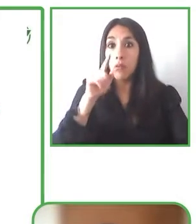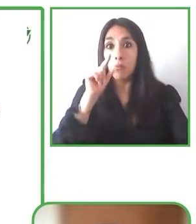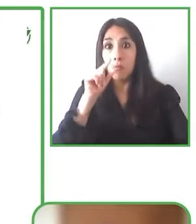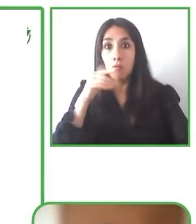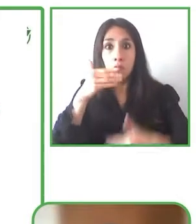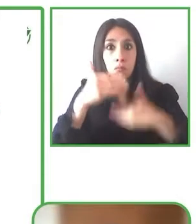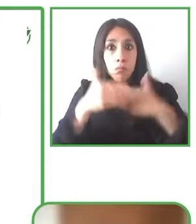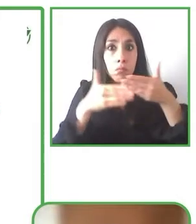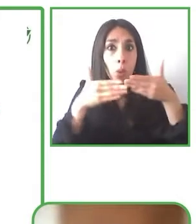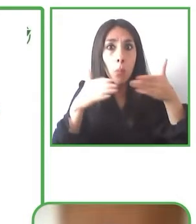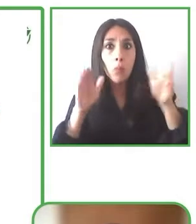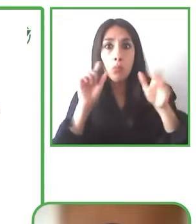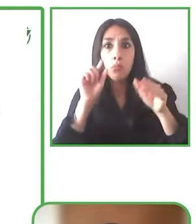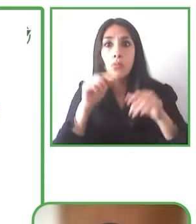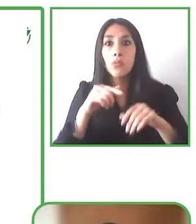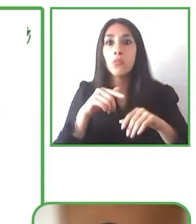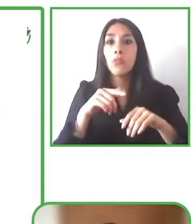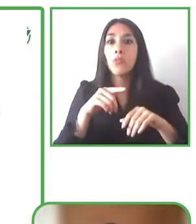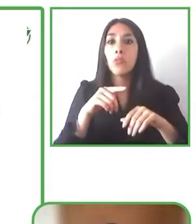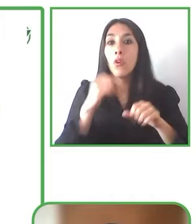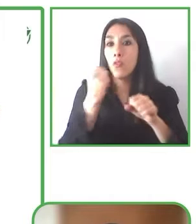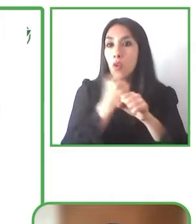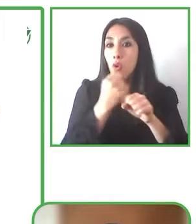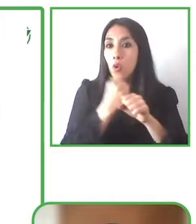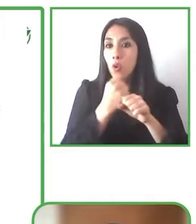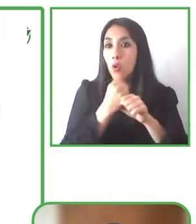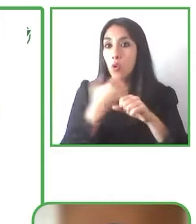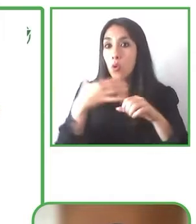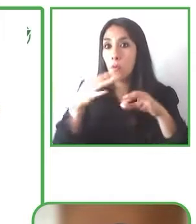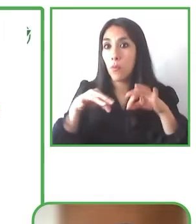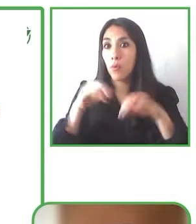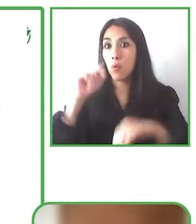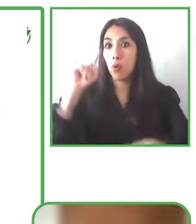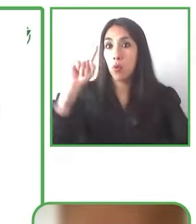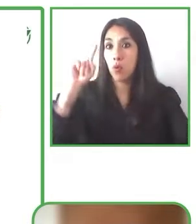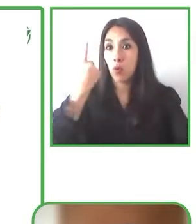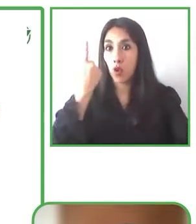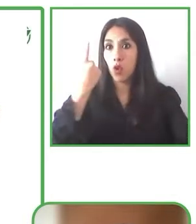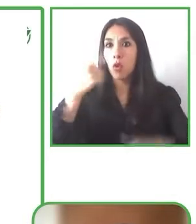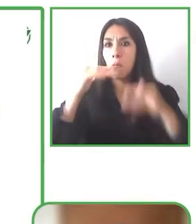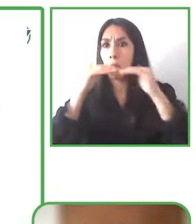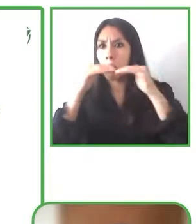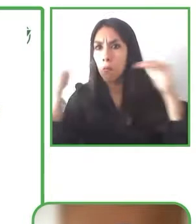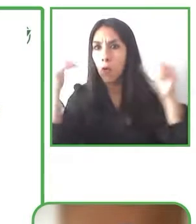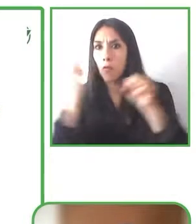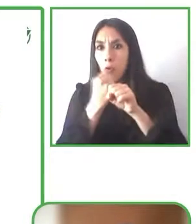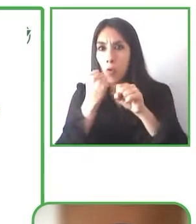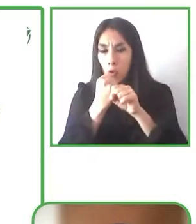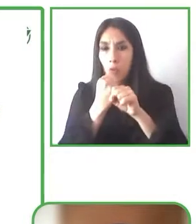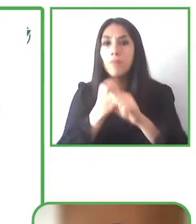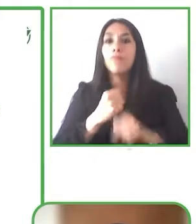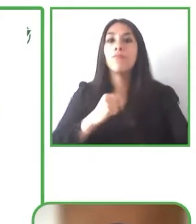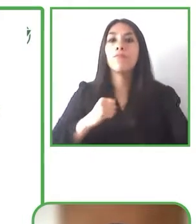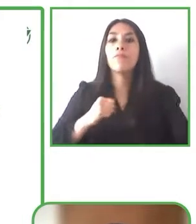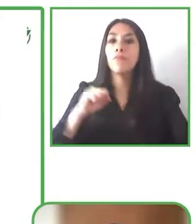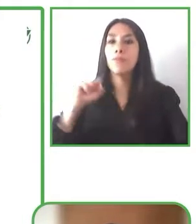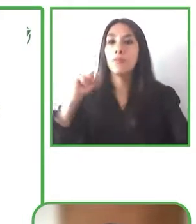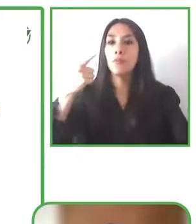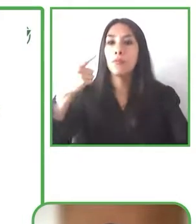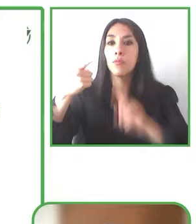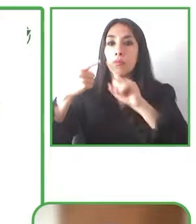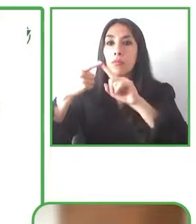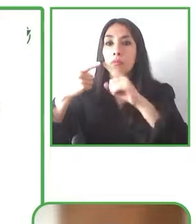lines which are very important: the first work line is